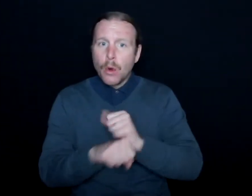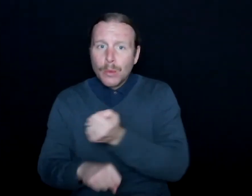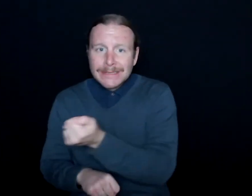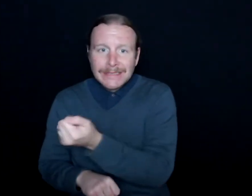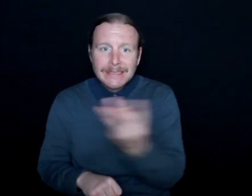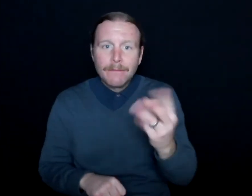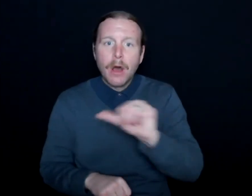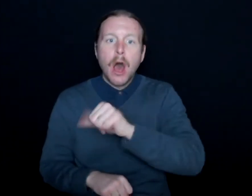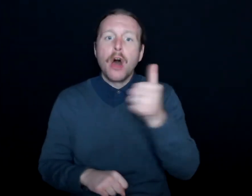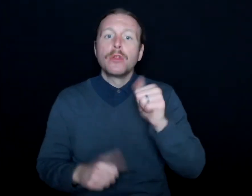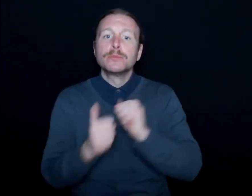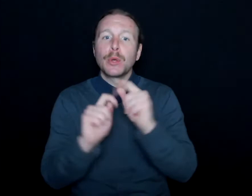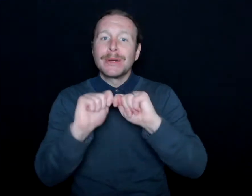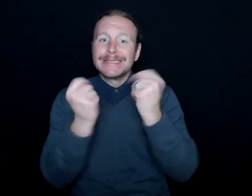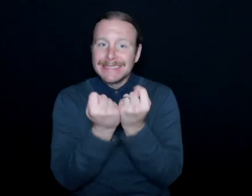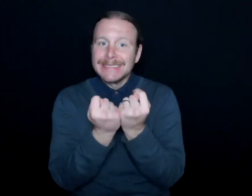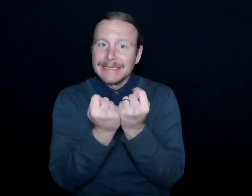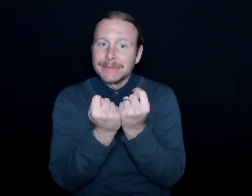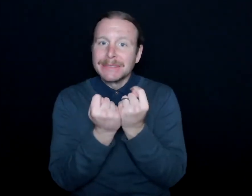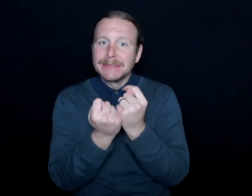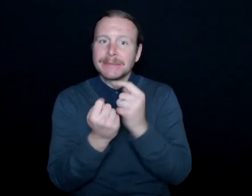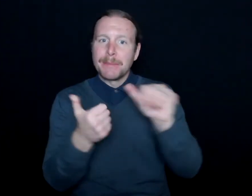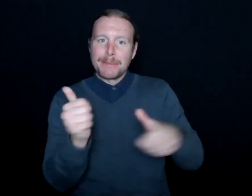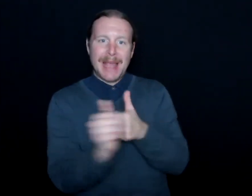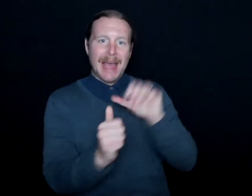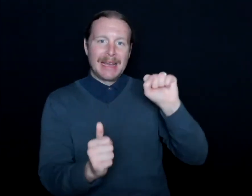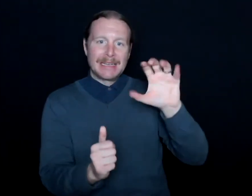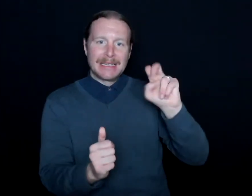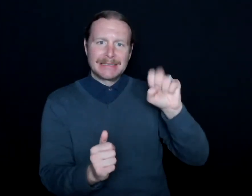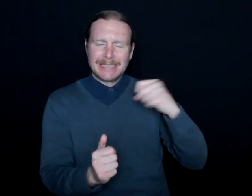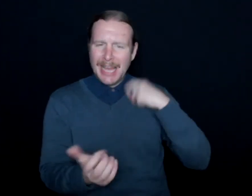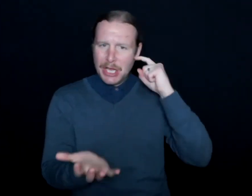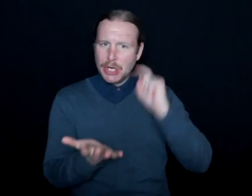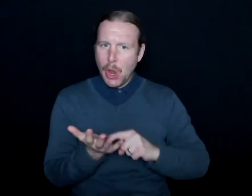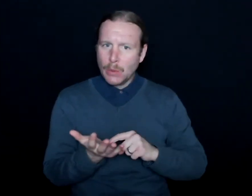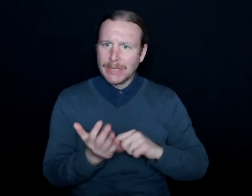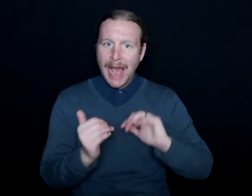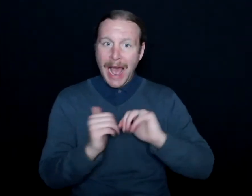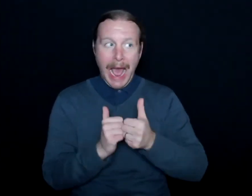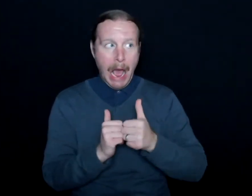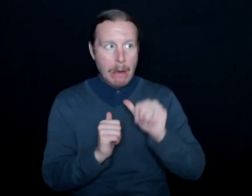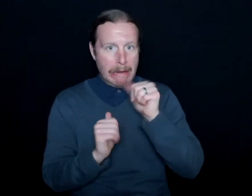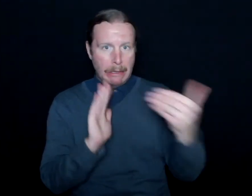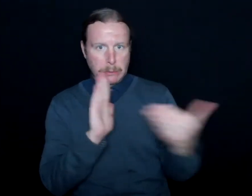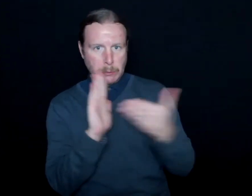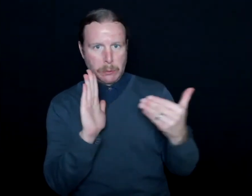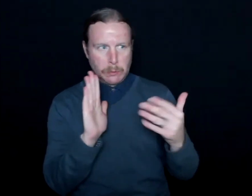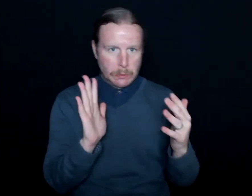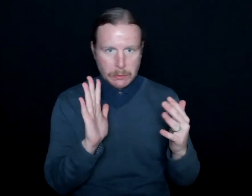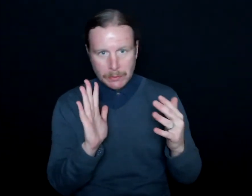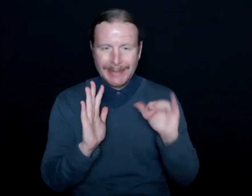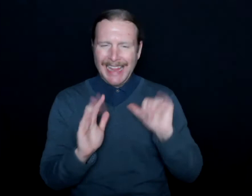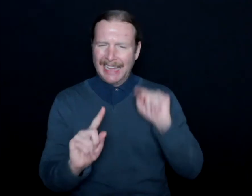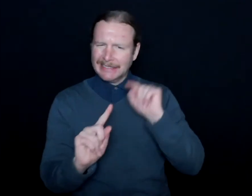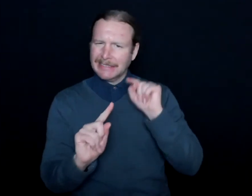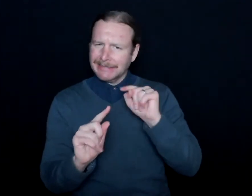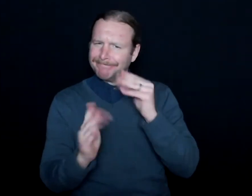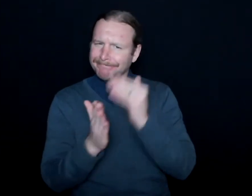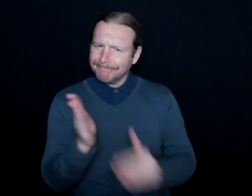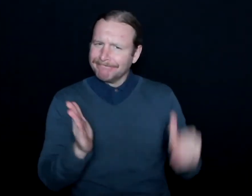behind the scenes, and that's something that I pick up on. How are we not going to get sued is the constant thing that I hear about.